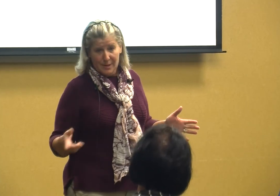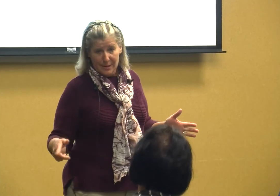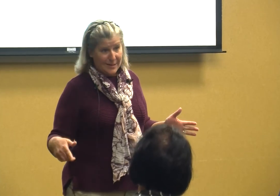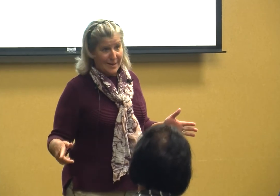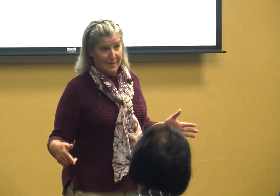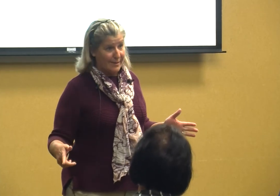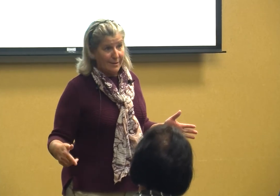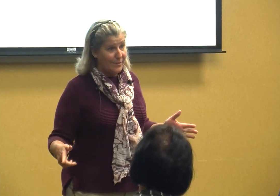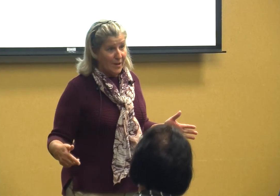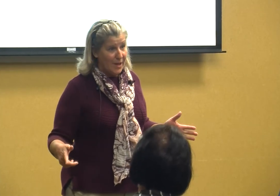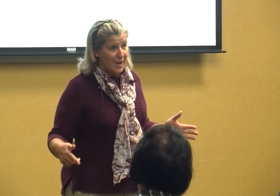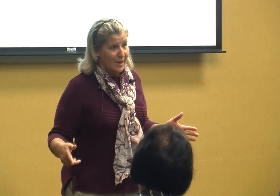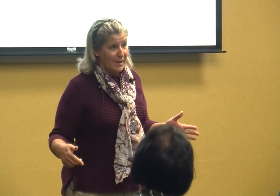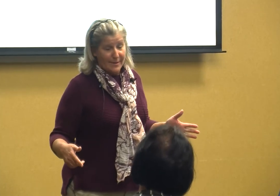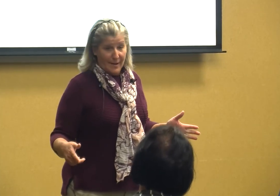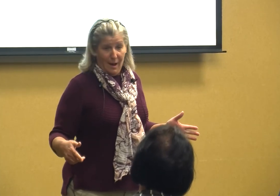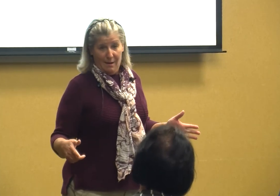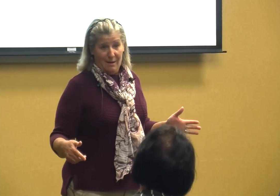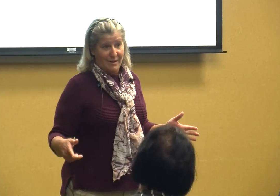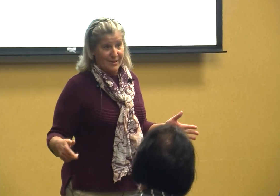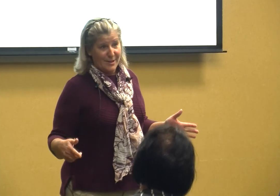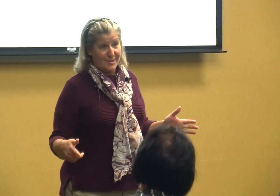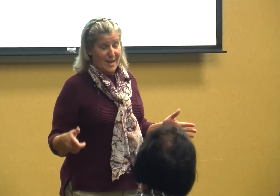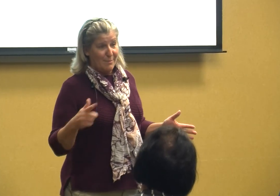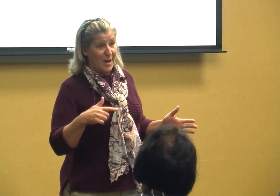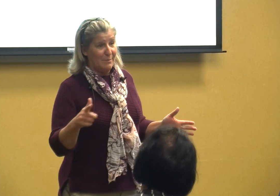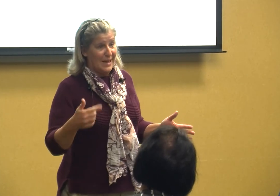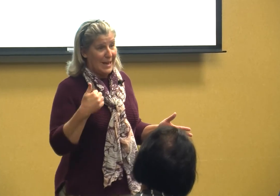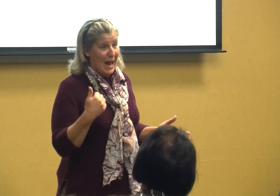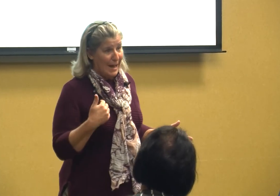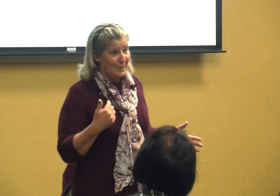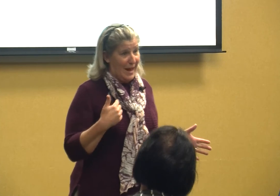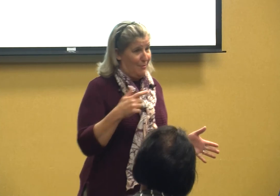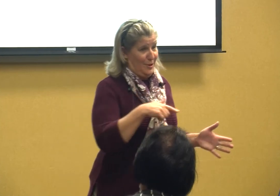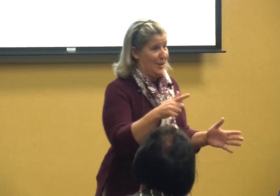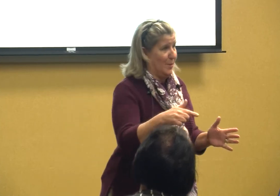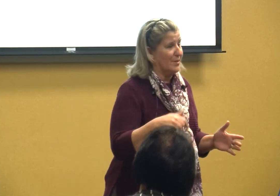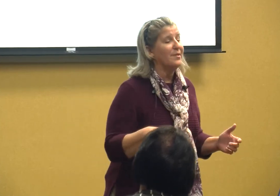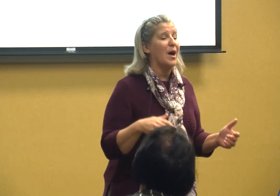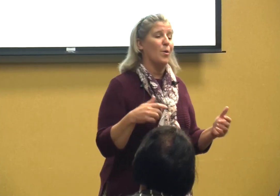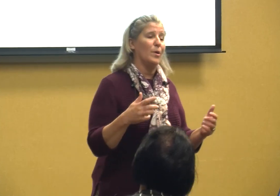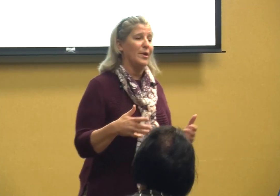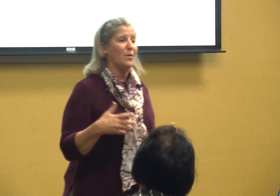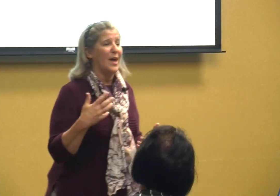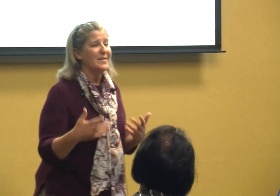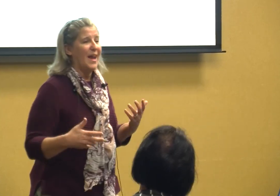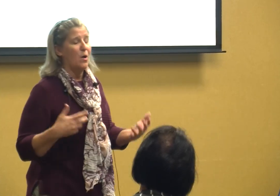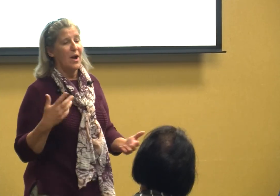getting out of this no because that might mean I would have to do it so you know that's how our